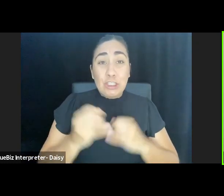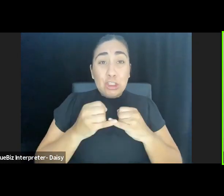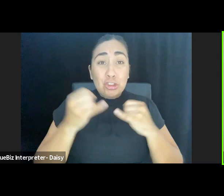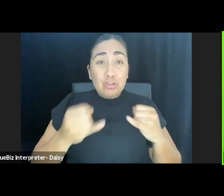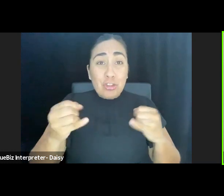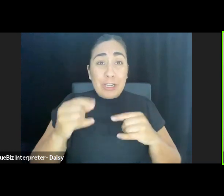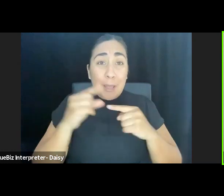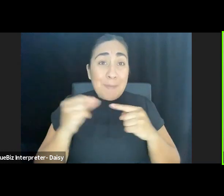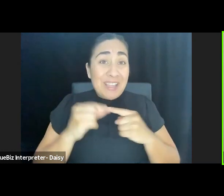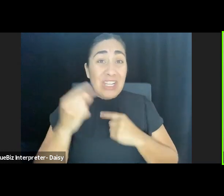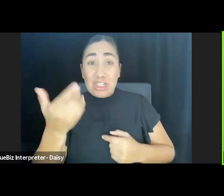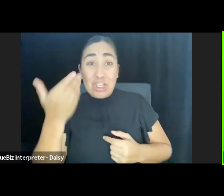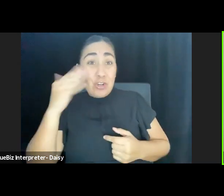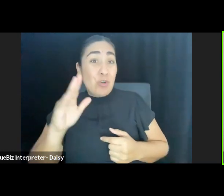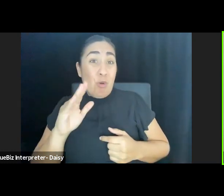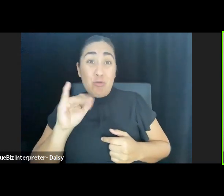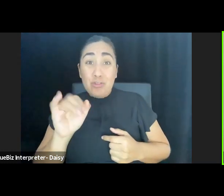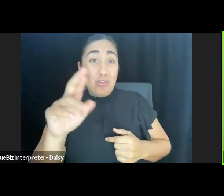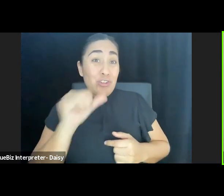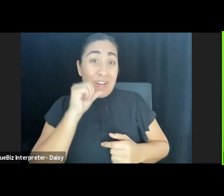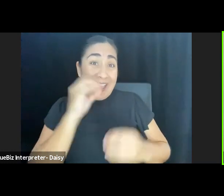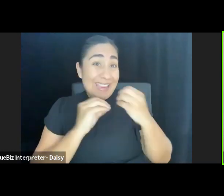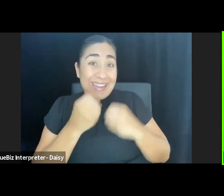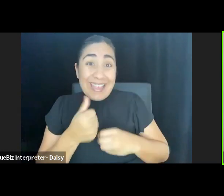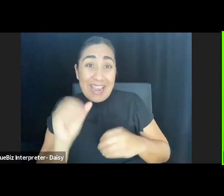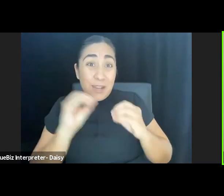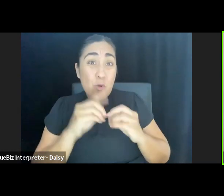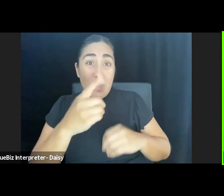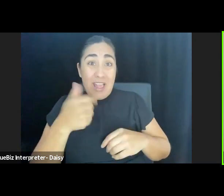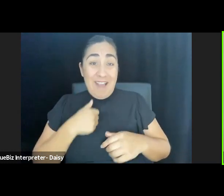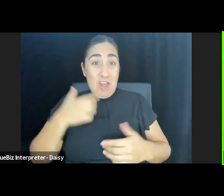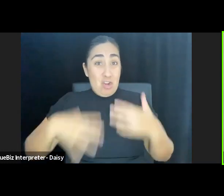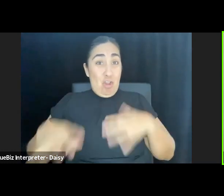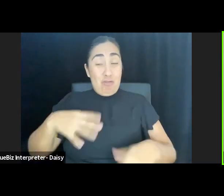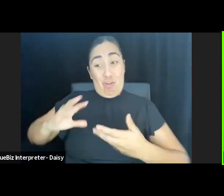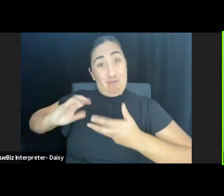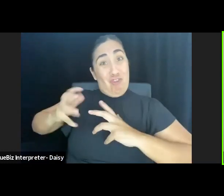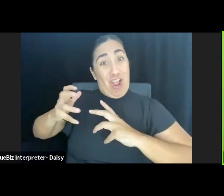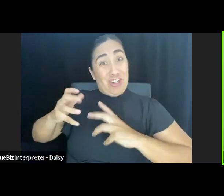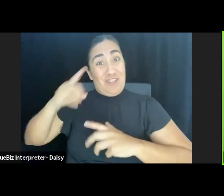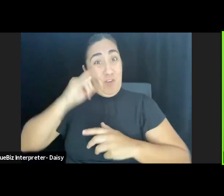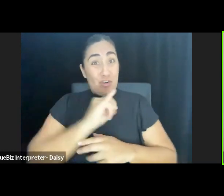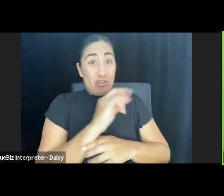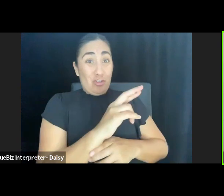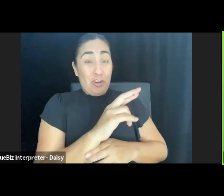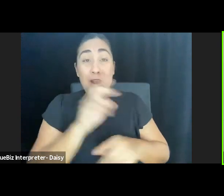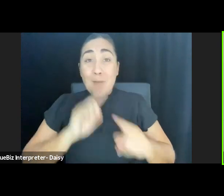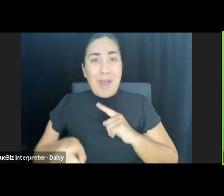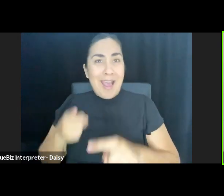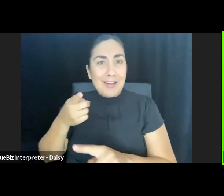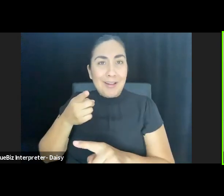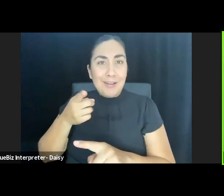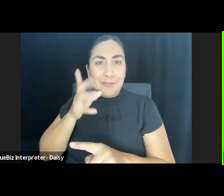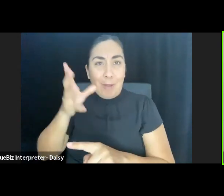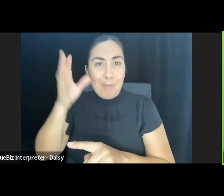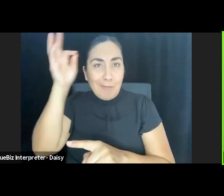She don't know Junior ain't eating no more. He got a pile of clothes she washing up. She don't know Junior don't need no more clothes.